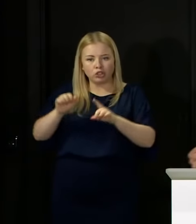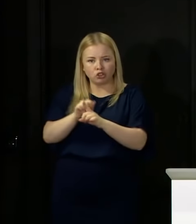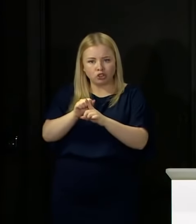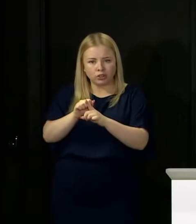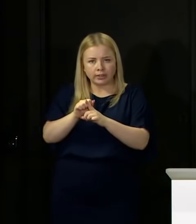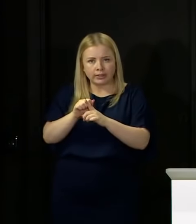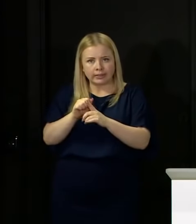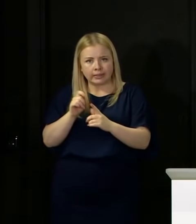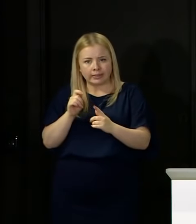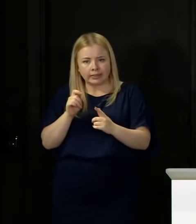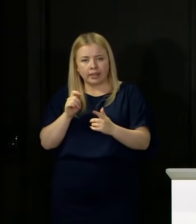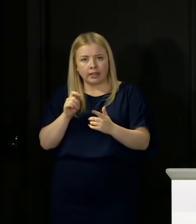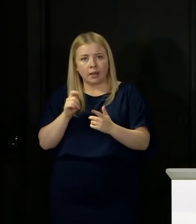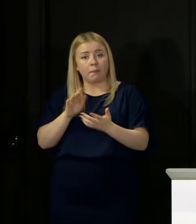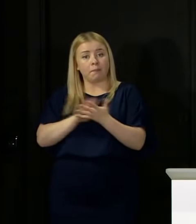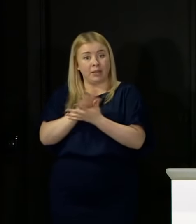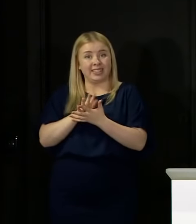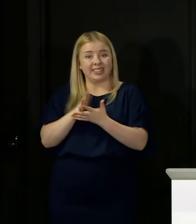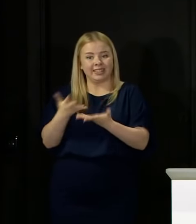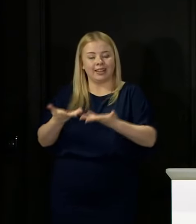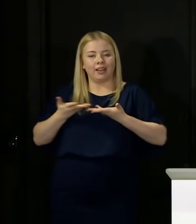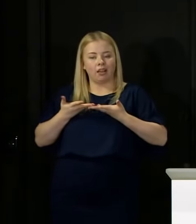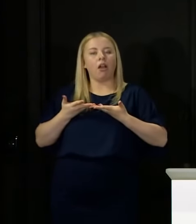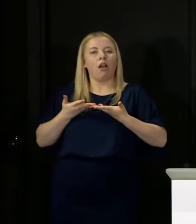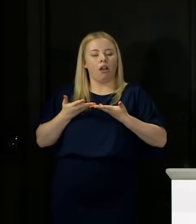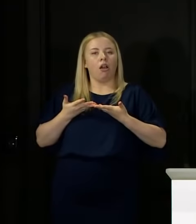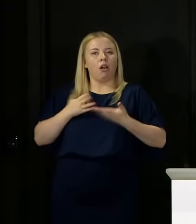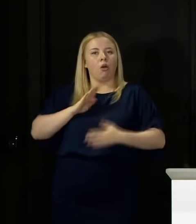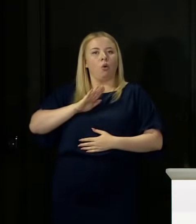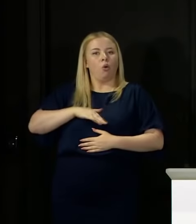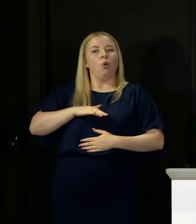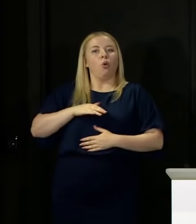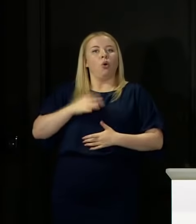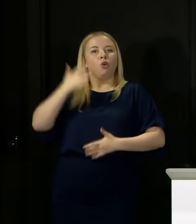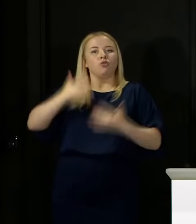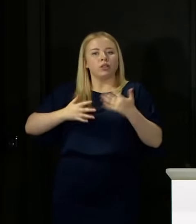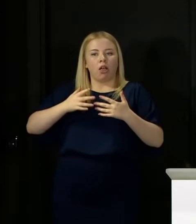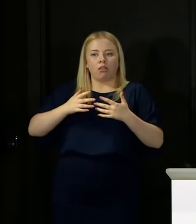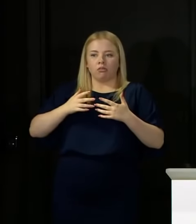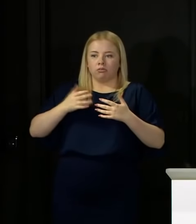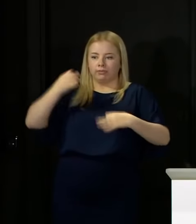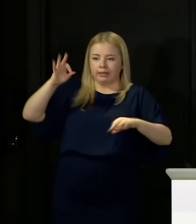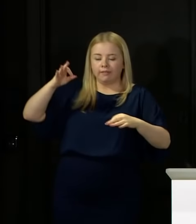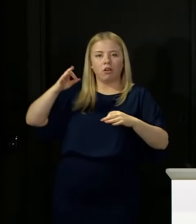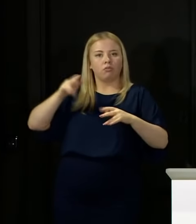that the results this year were credible, because that is important for young people.